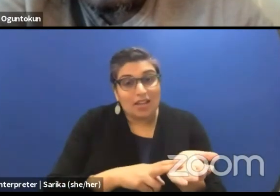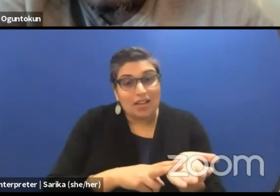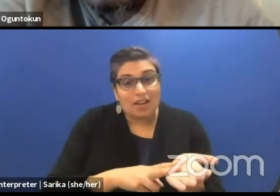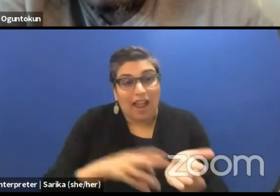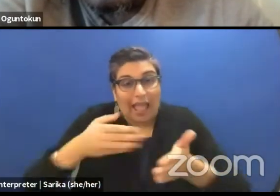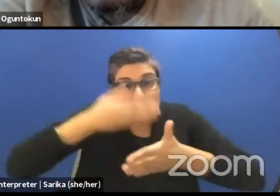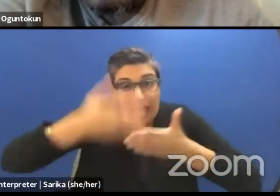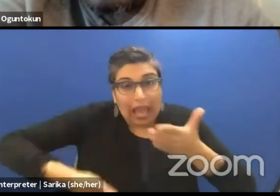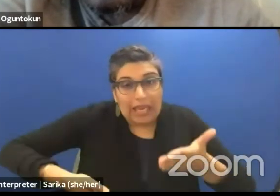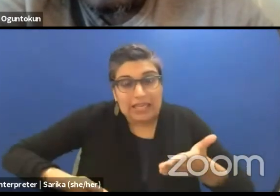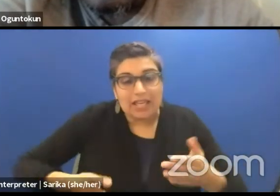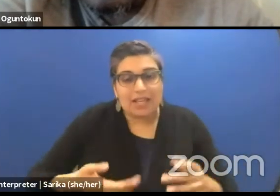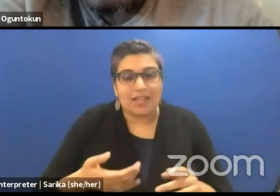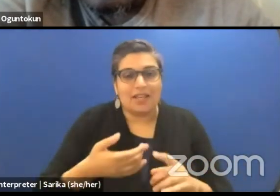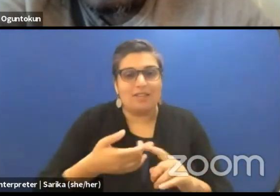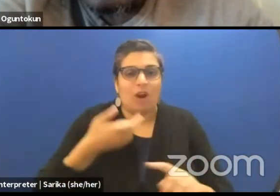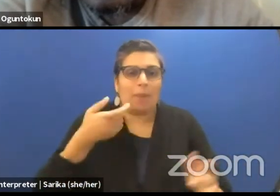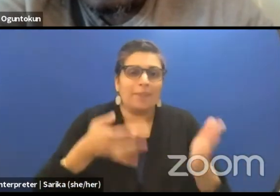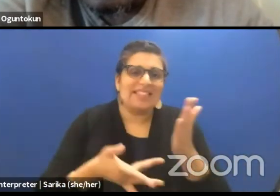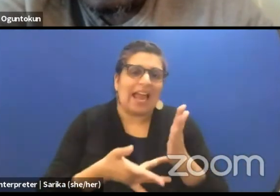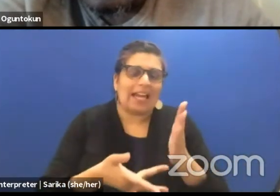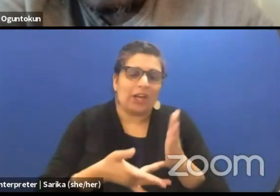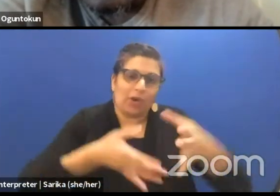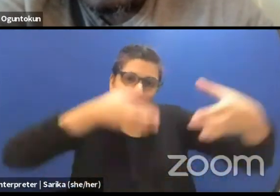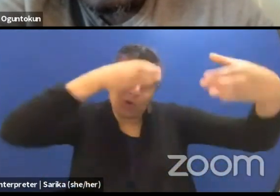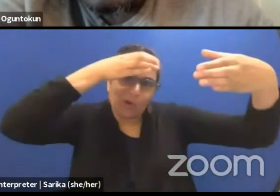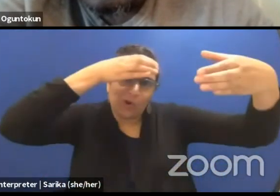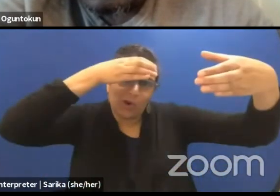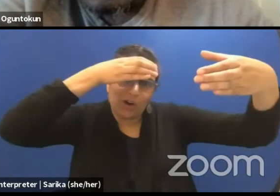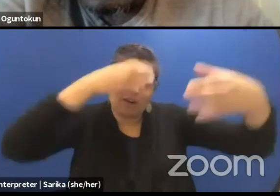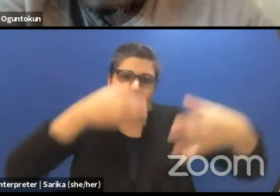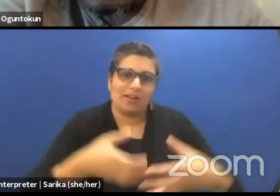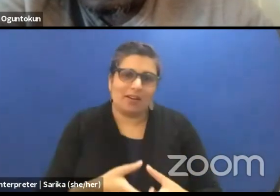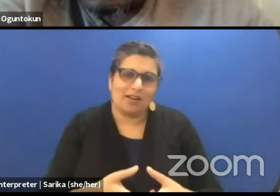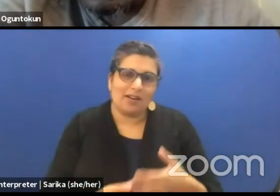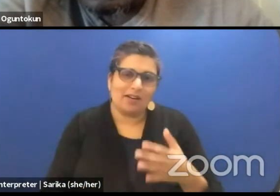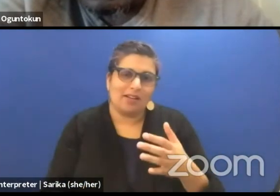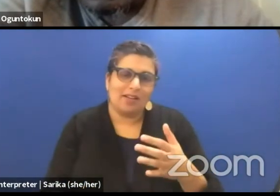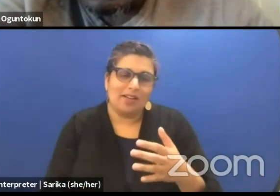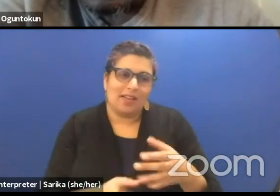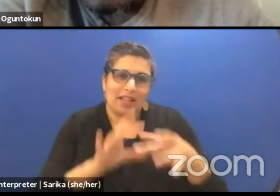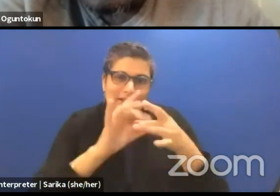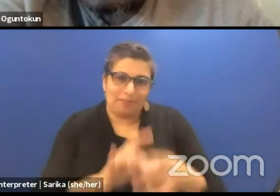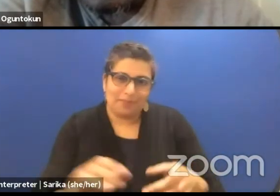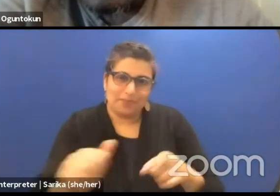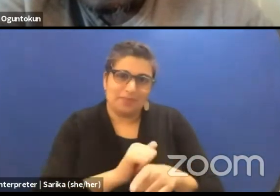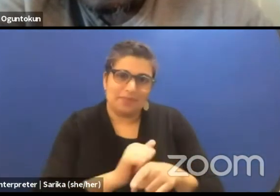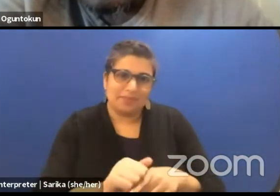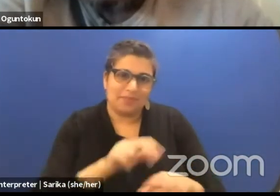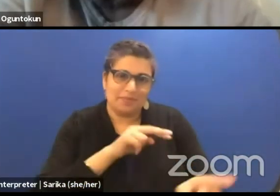comes from a technical knowledge and a practice-based perspective rather than an ownership